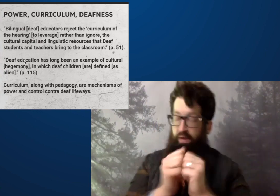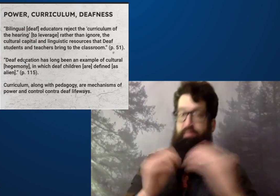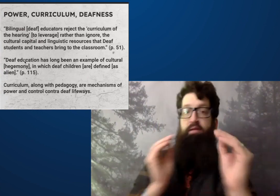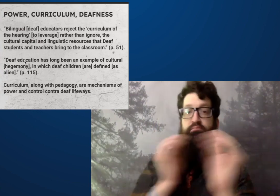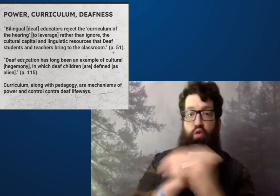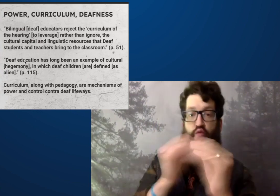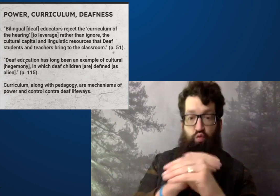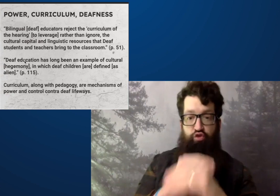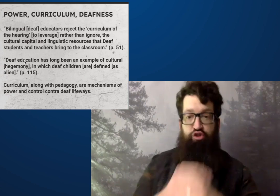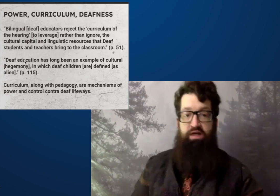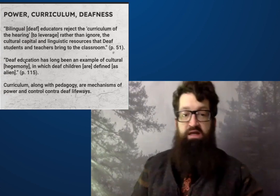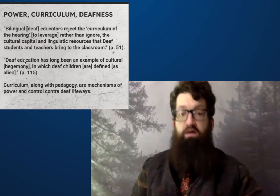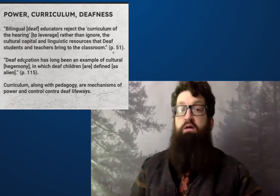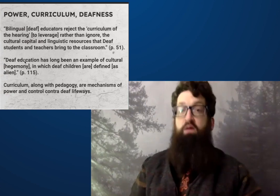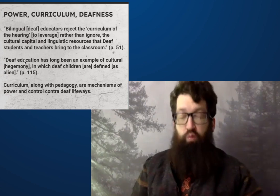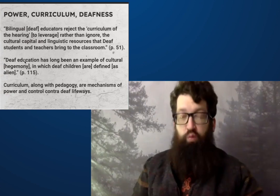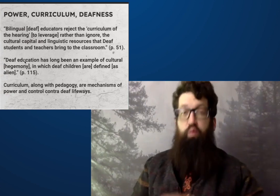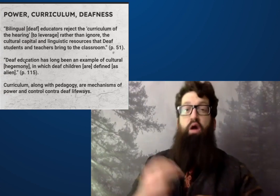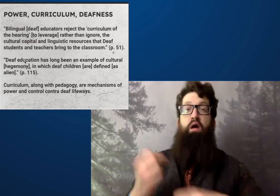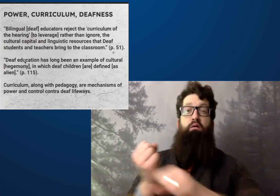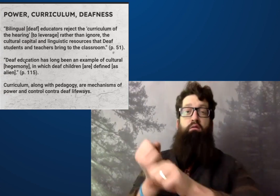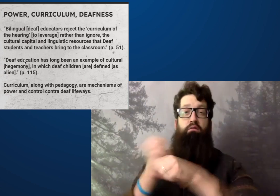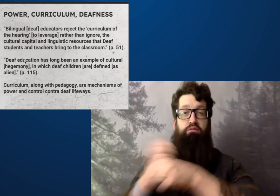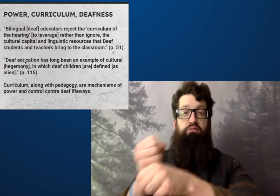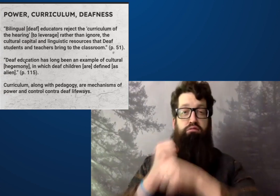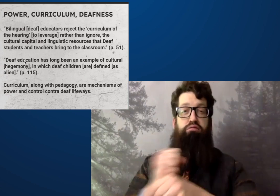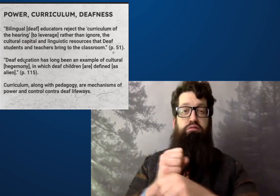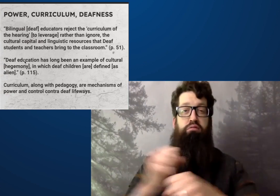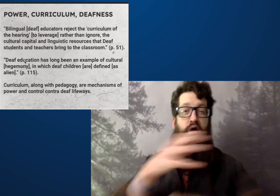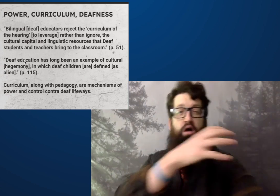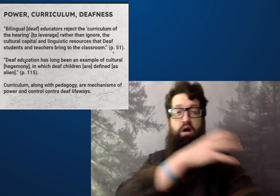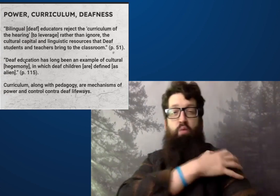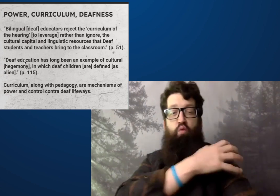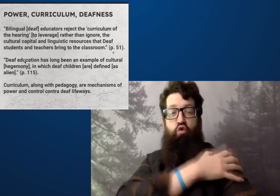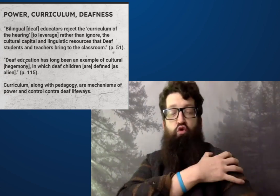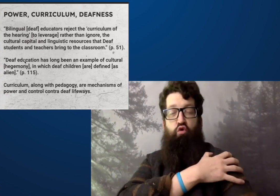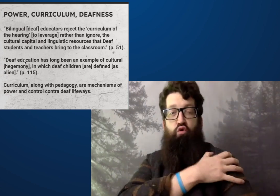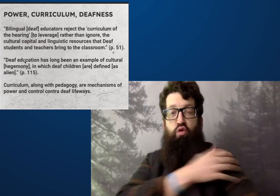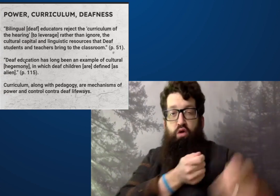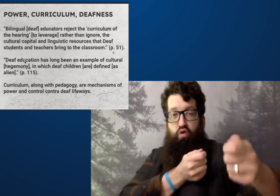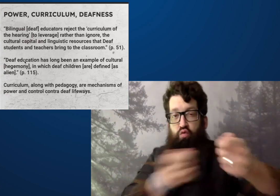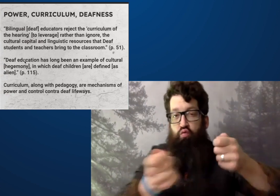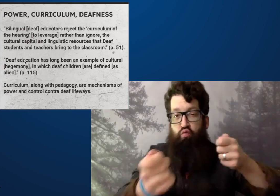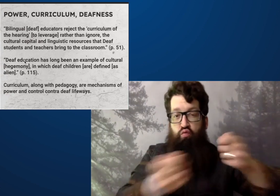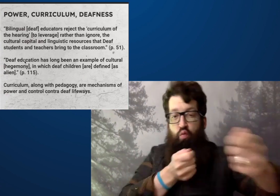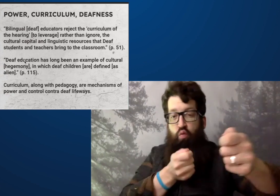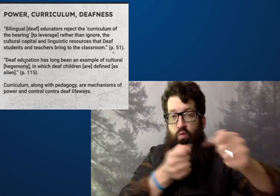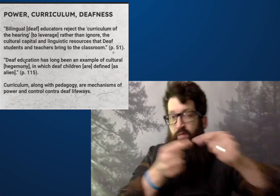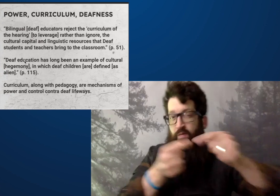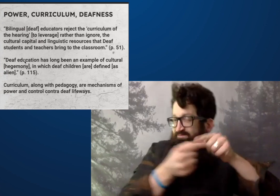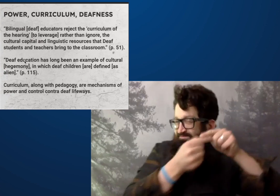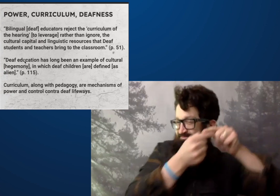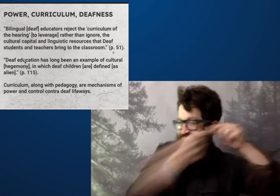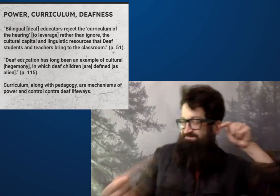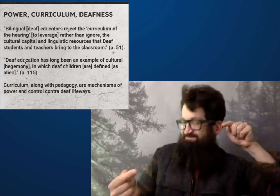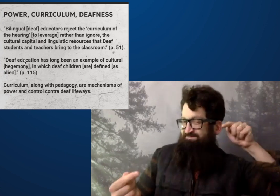curriculum, along with pedagogy are mechanisms of power and Control